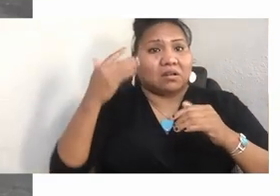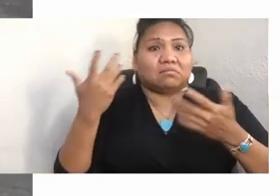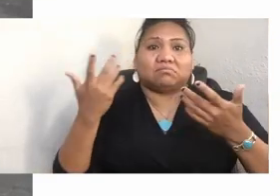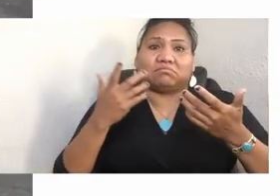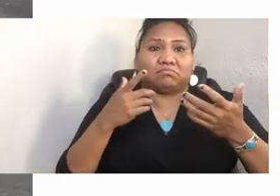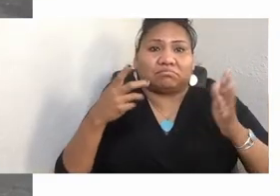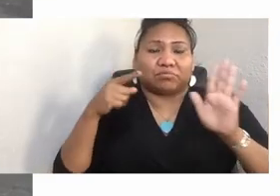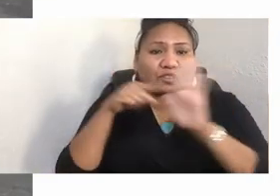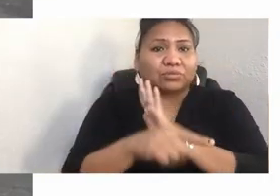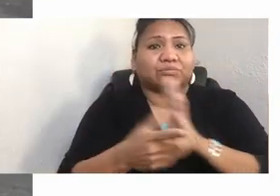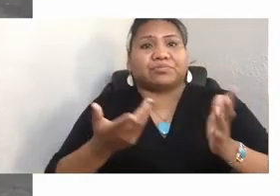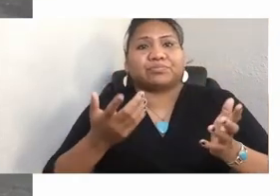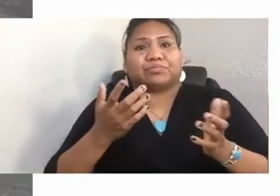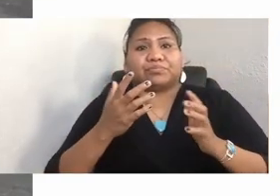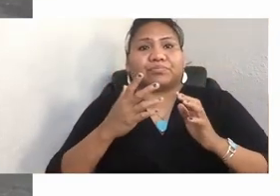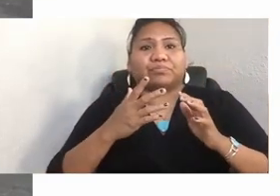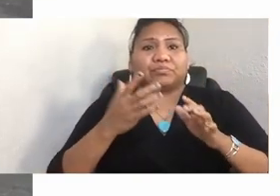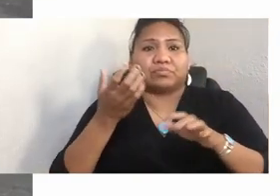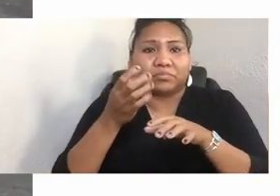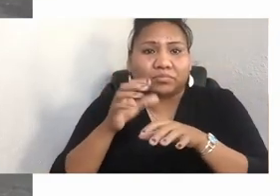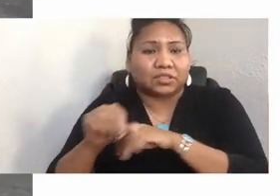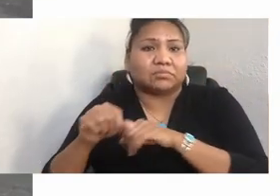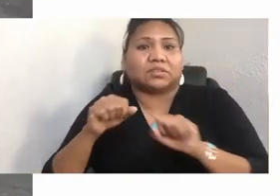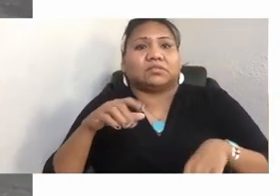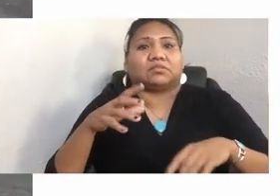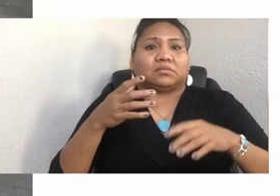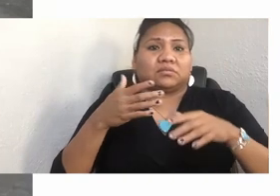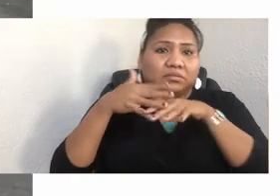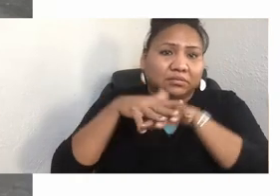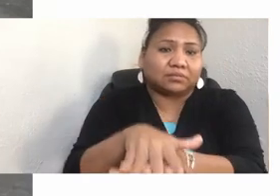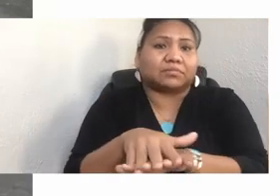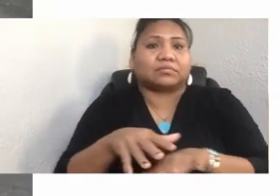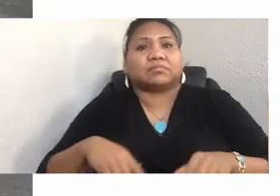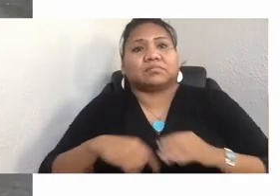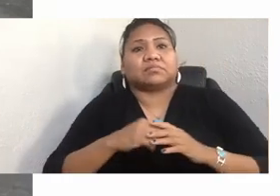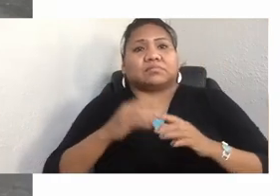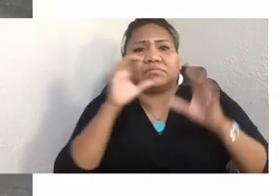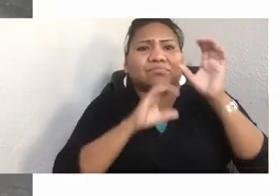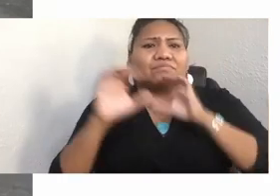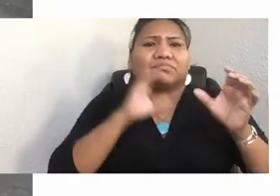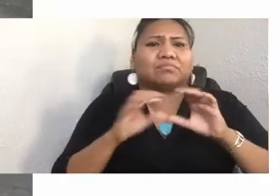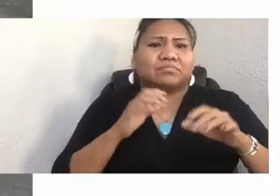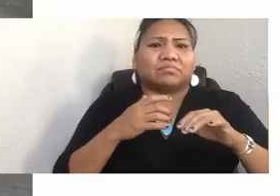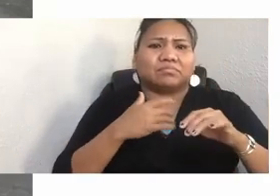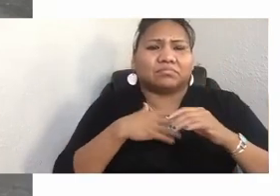He suggested I start looking for a better question. Try to understand what it means to become human